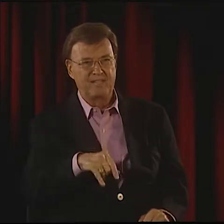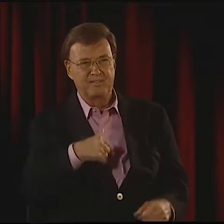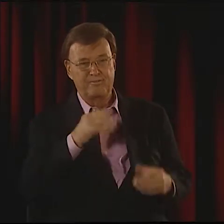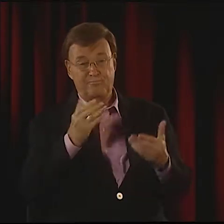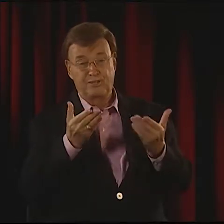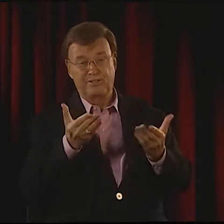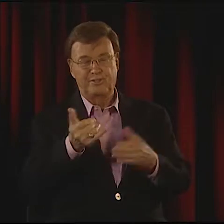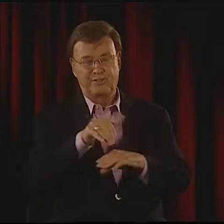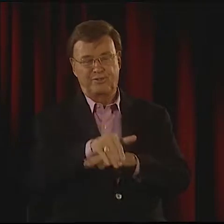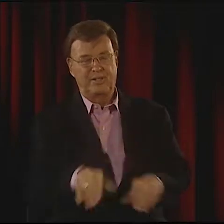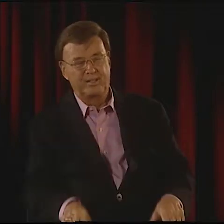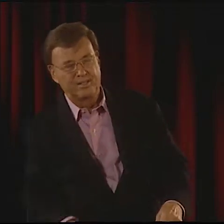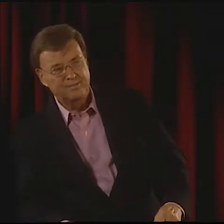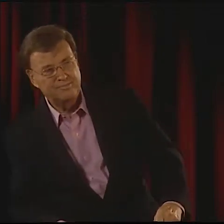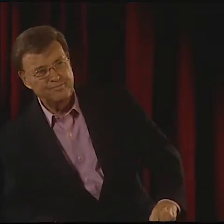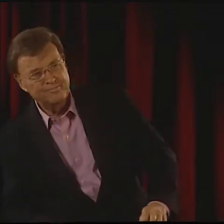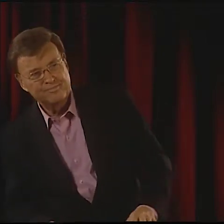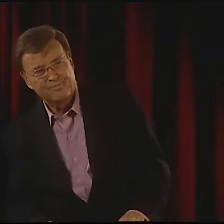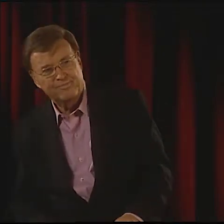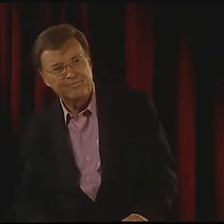ABOUT THE SKY AND FLYING...